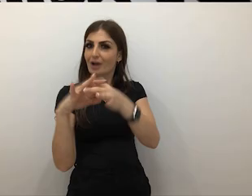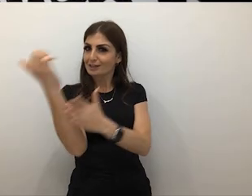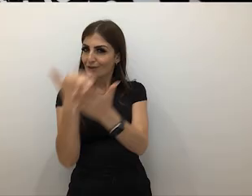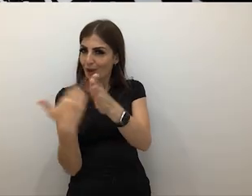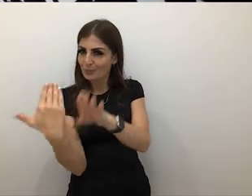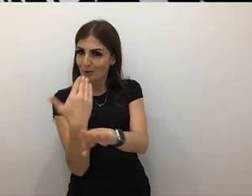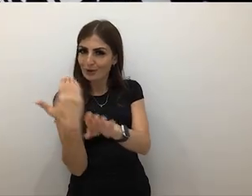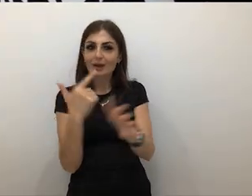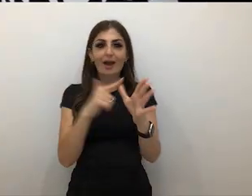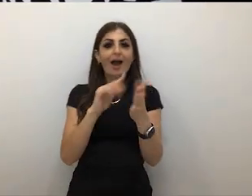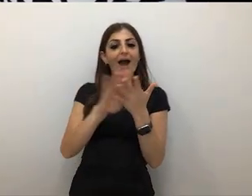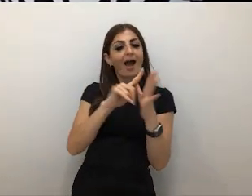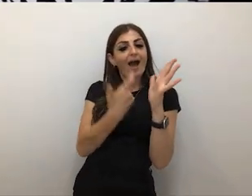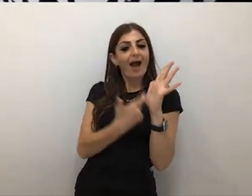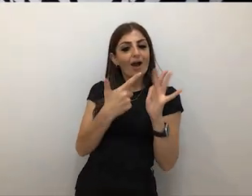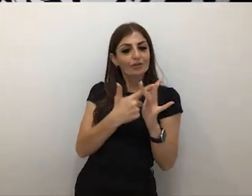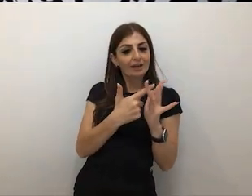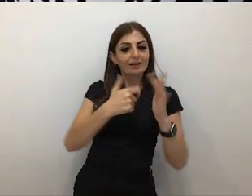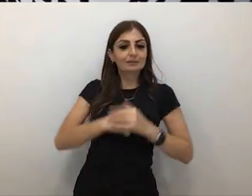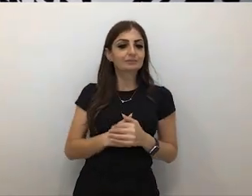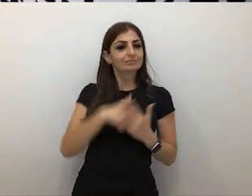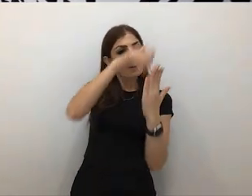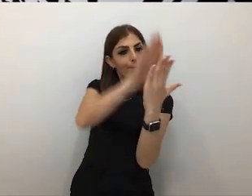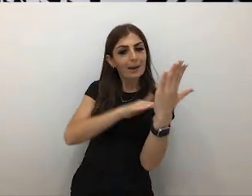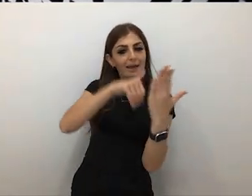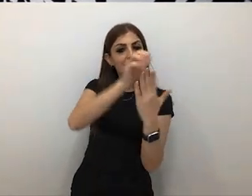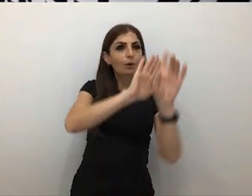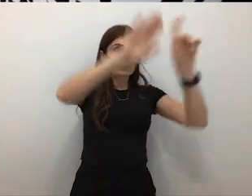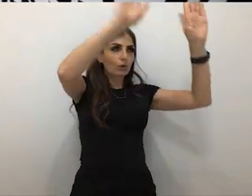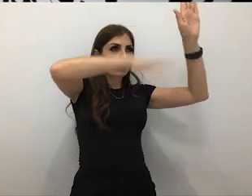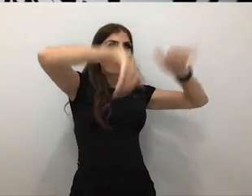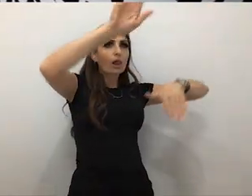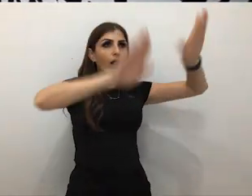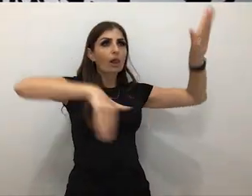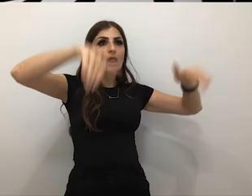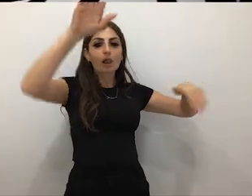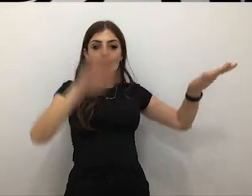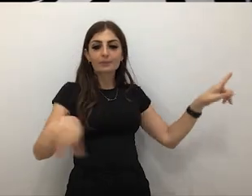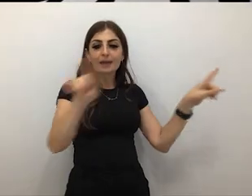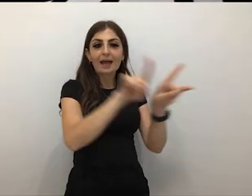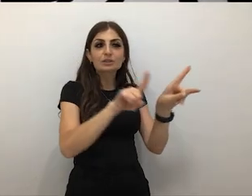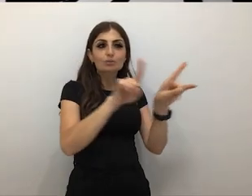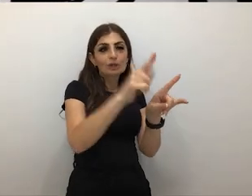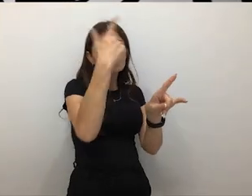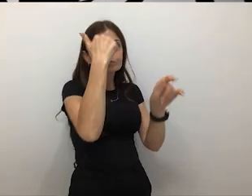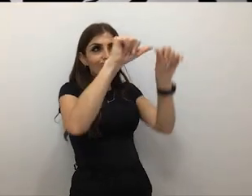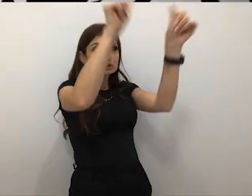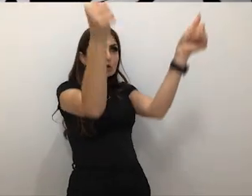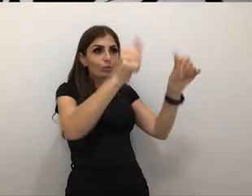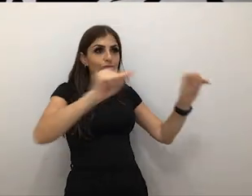Hari Koutlakis is a painter, mural painter and creator of kind of sculptural and interactive immersive spaces,